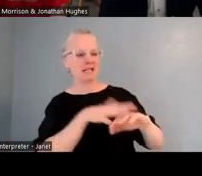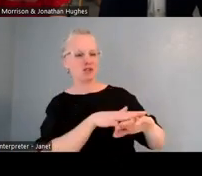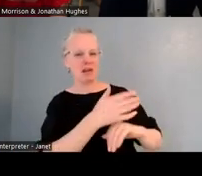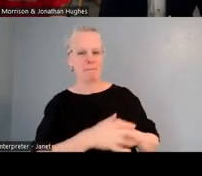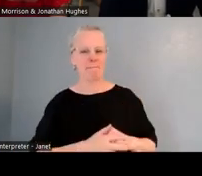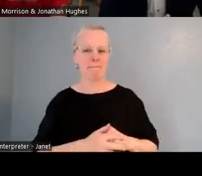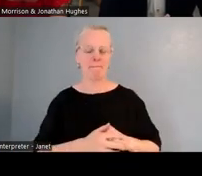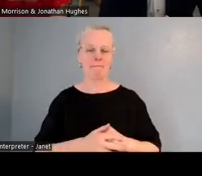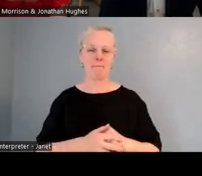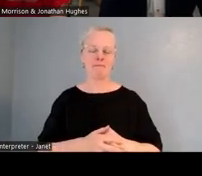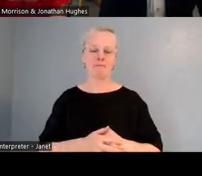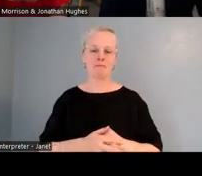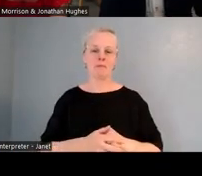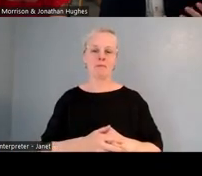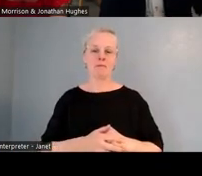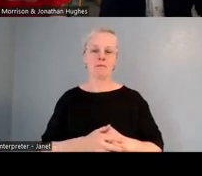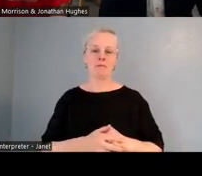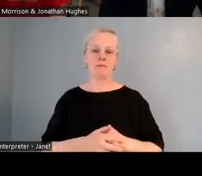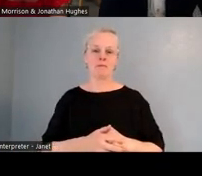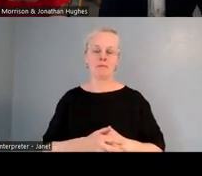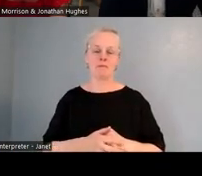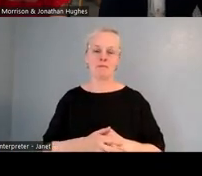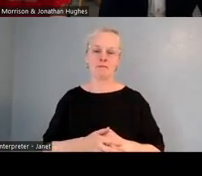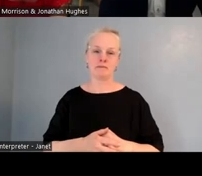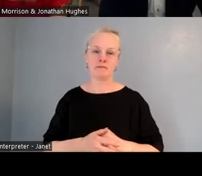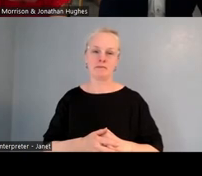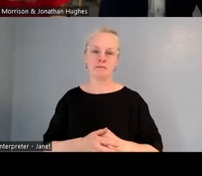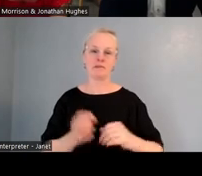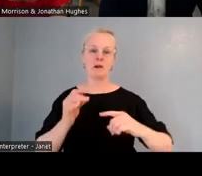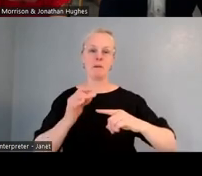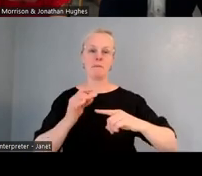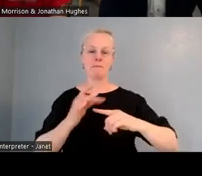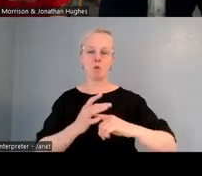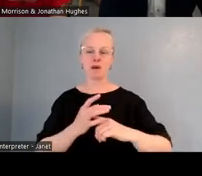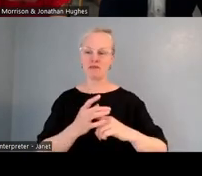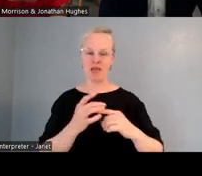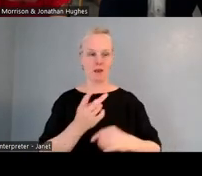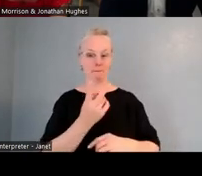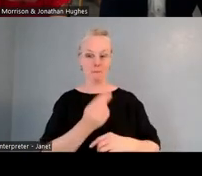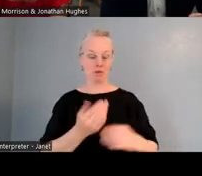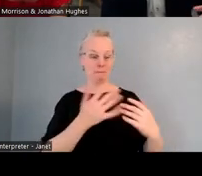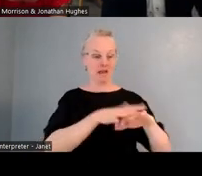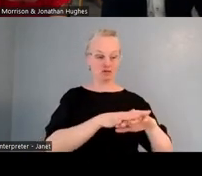that there was constant development of resources as well as a approach,